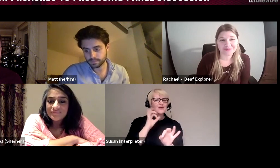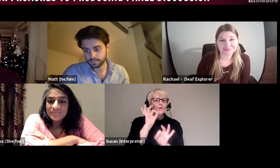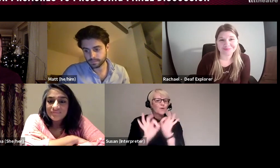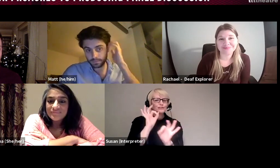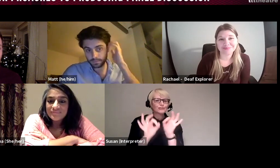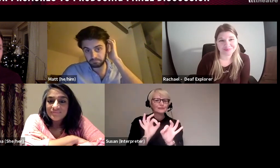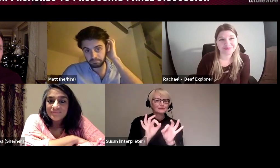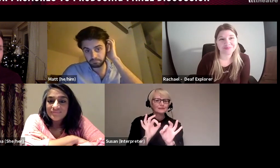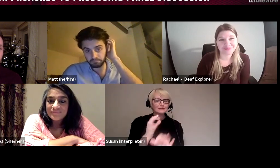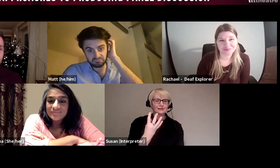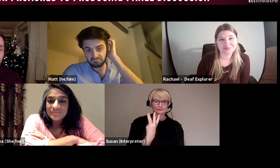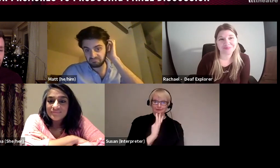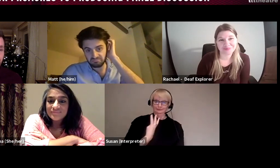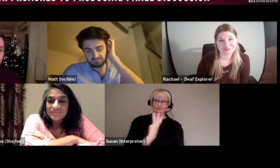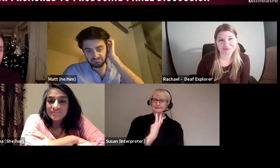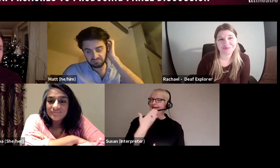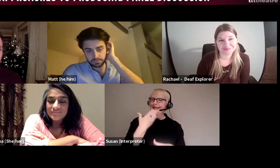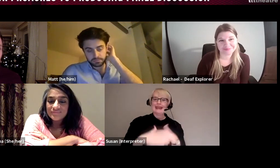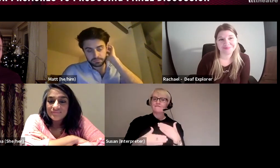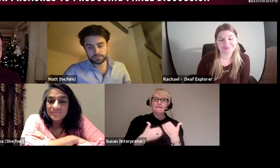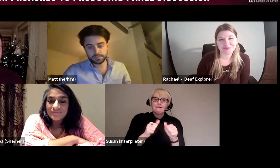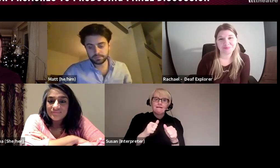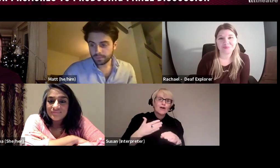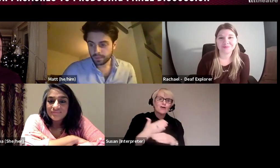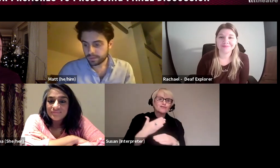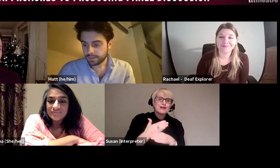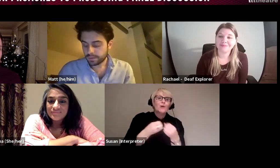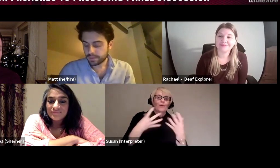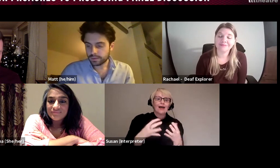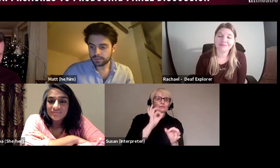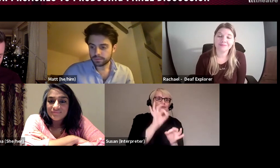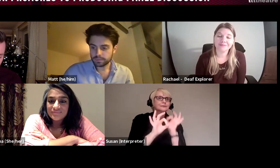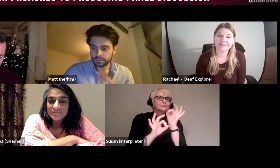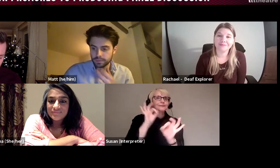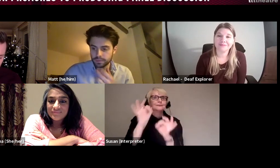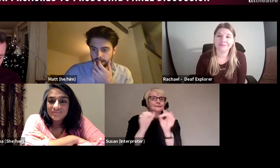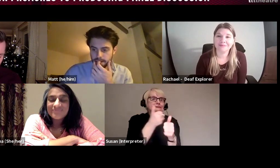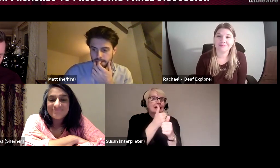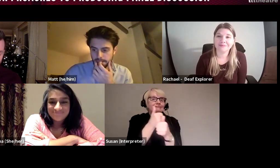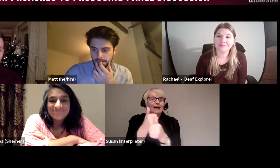got through our career without asking questions on the way and asking people for advice and I would